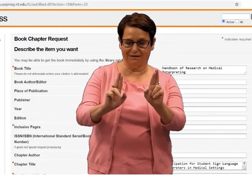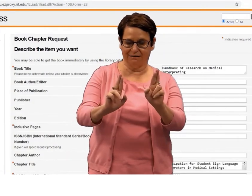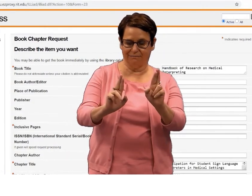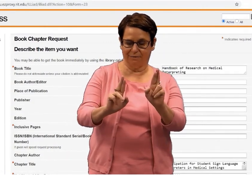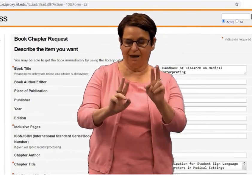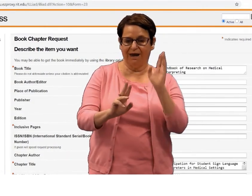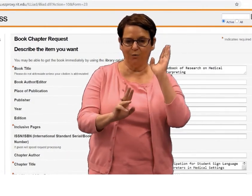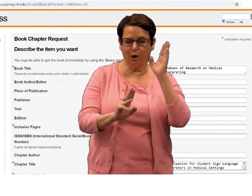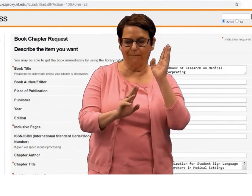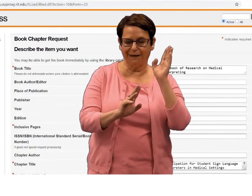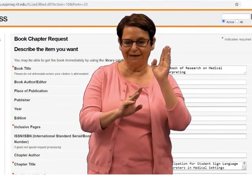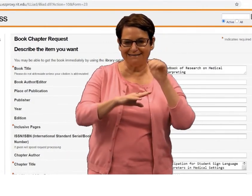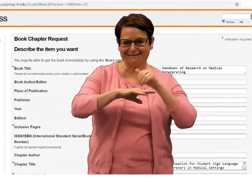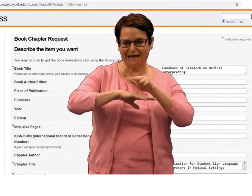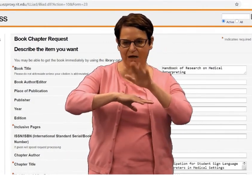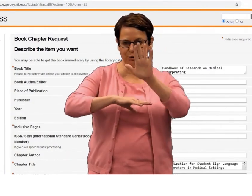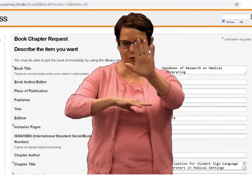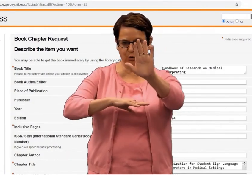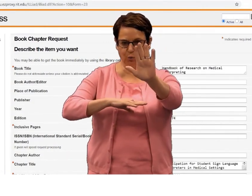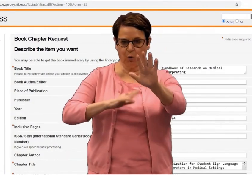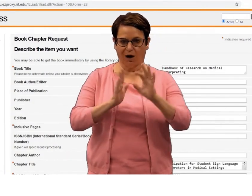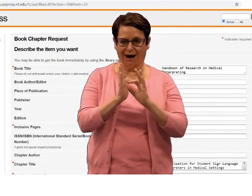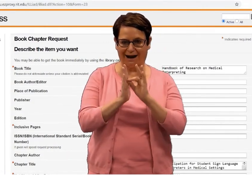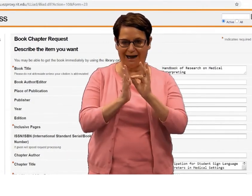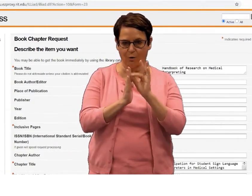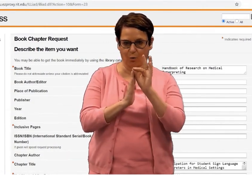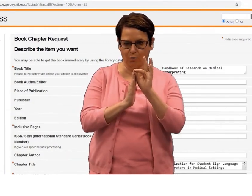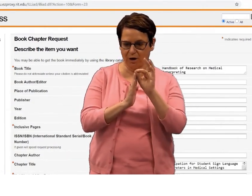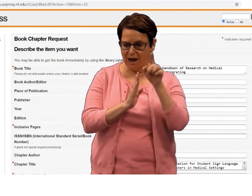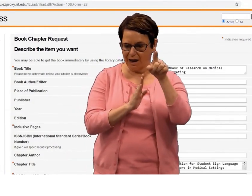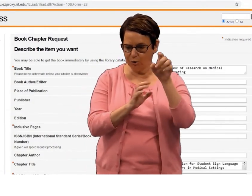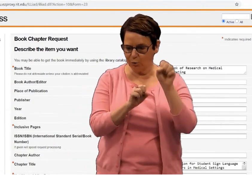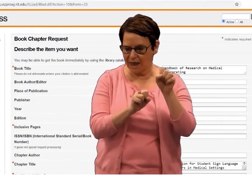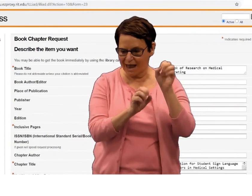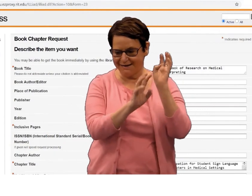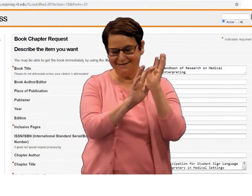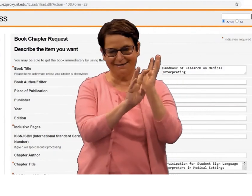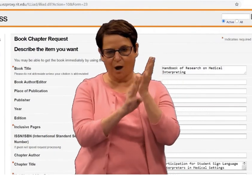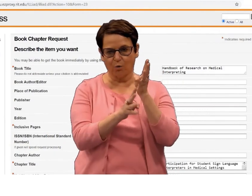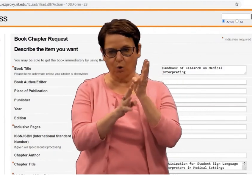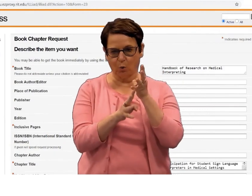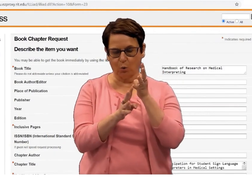When the chapter is ready, it will be sent to your account,